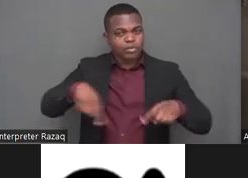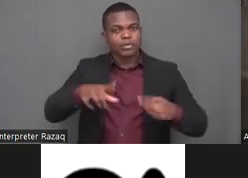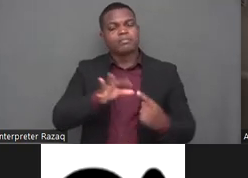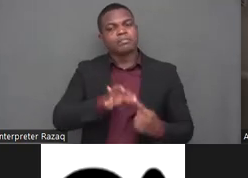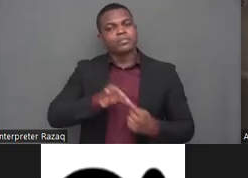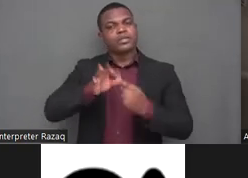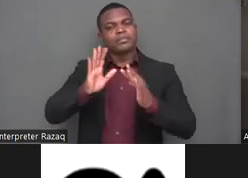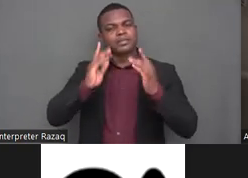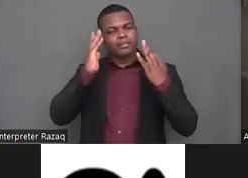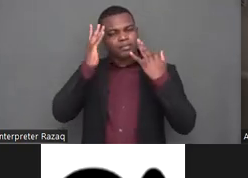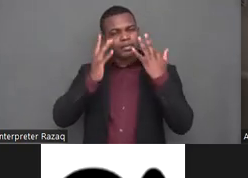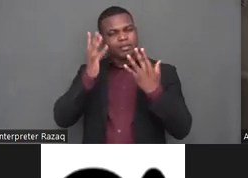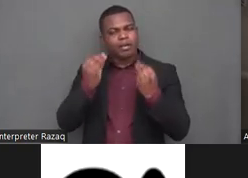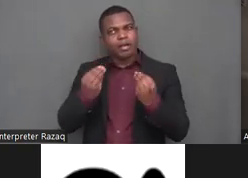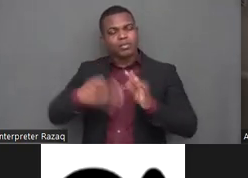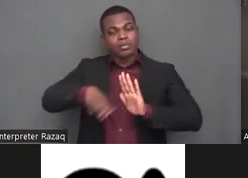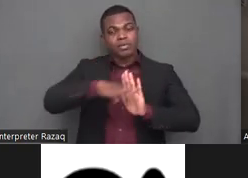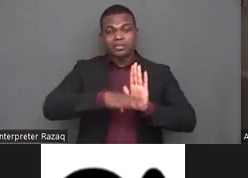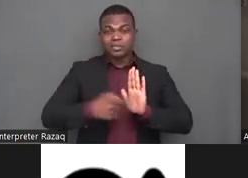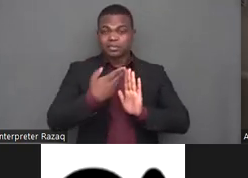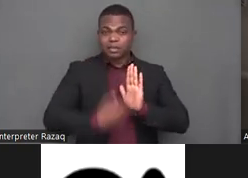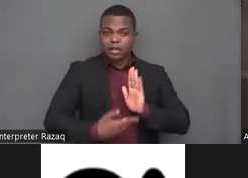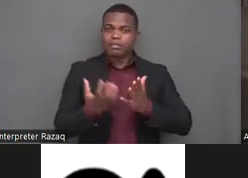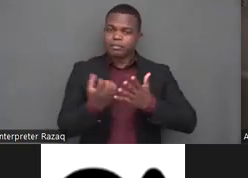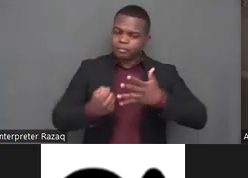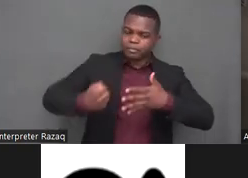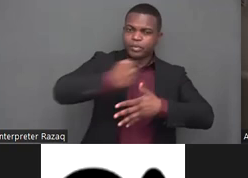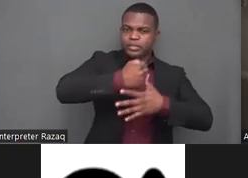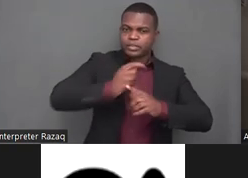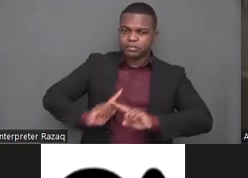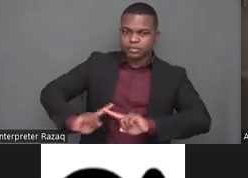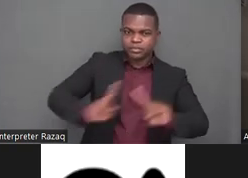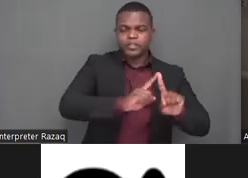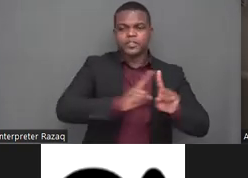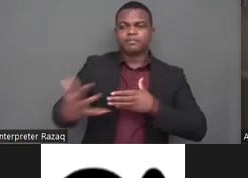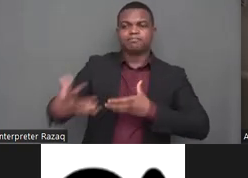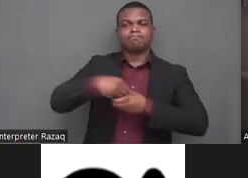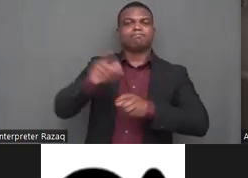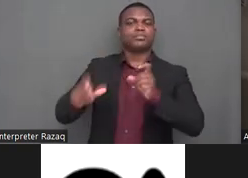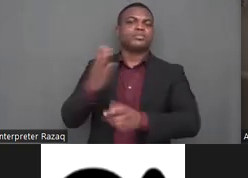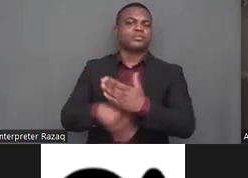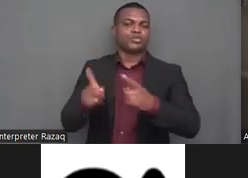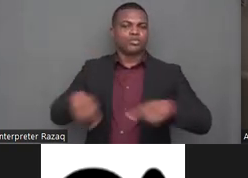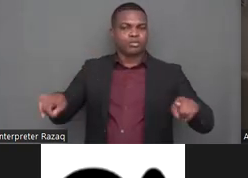uh include stronger focus on addressing the uh and addressing and preventing enforced and coerced